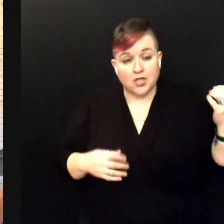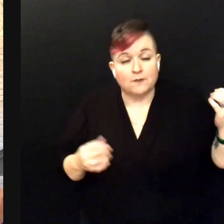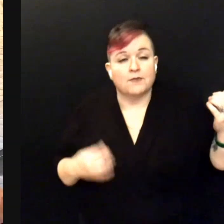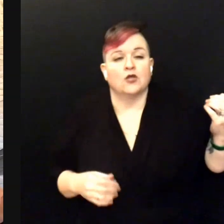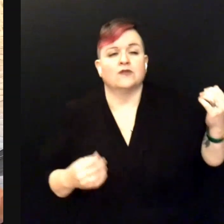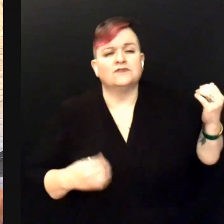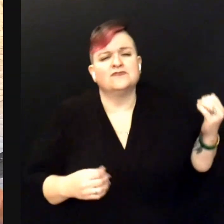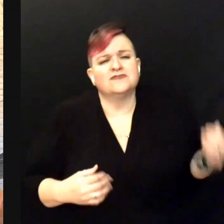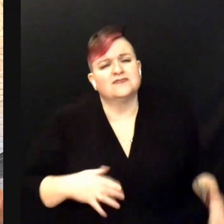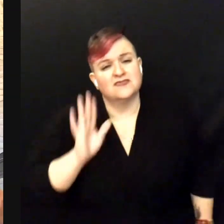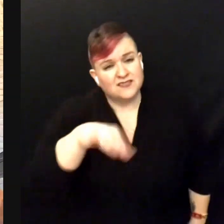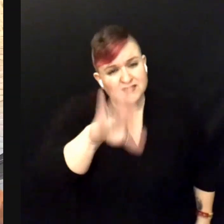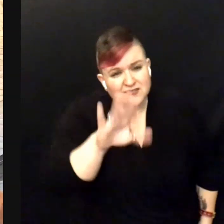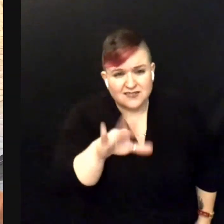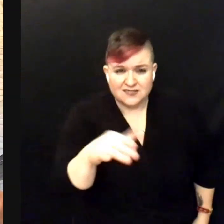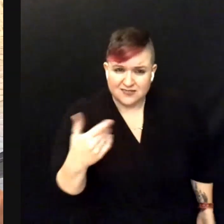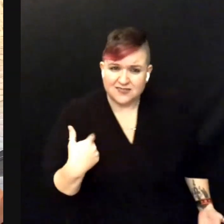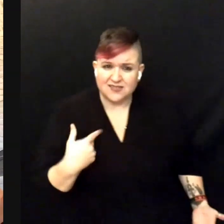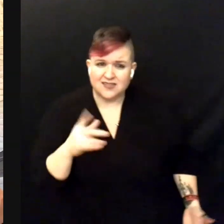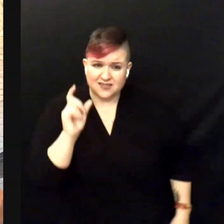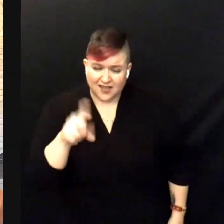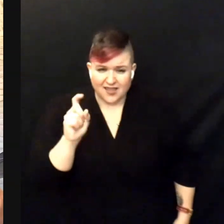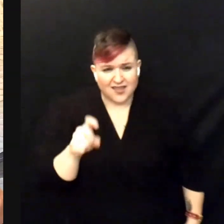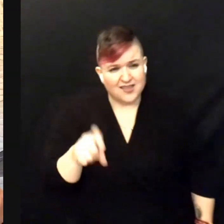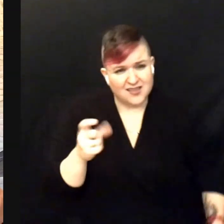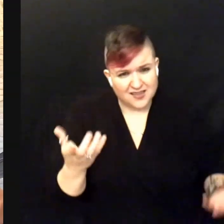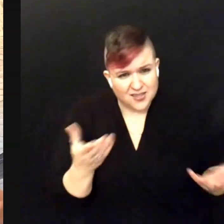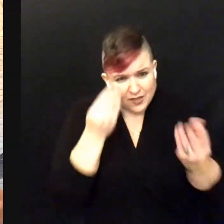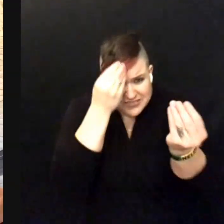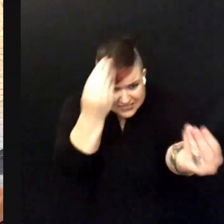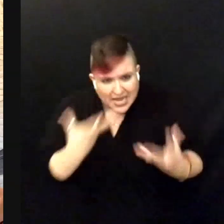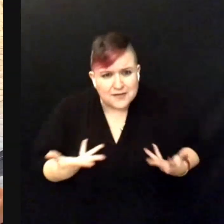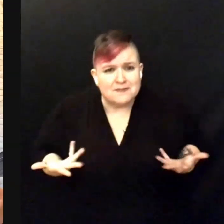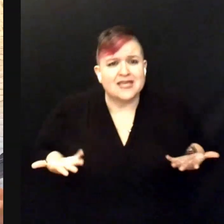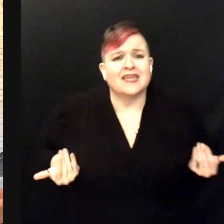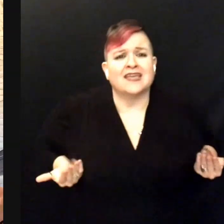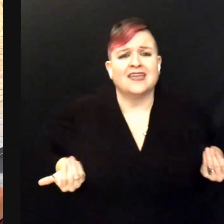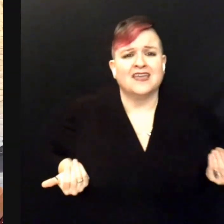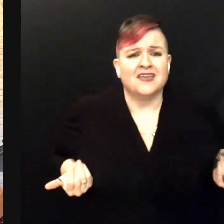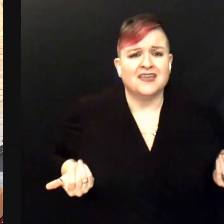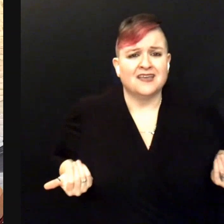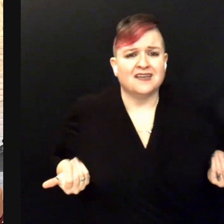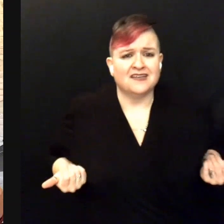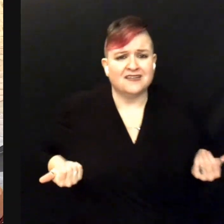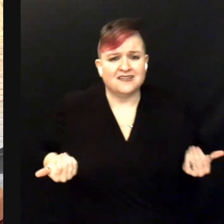Don't you have something to say to me?